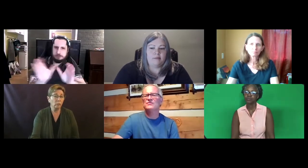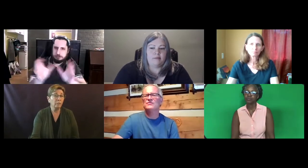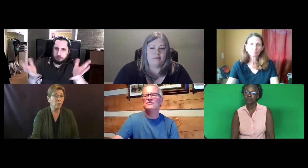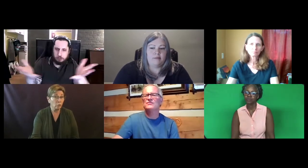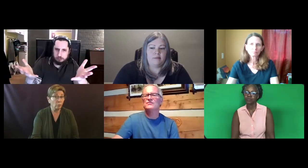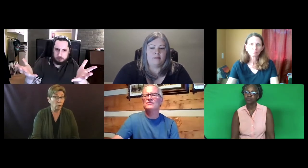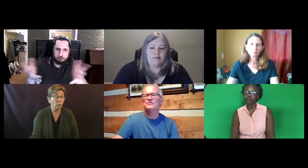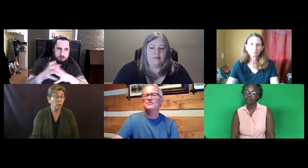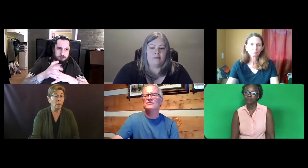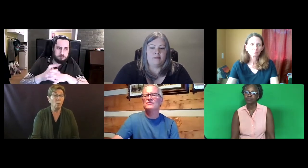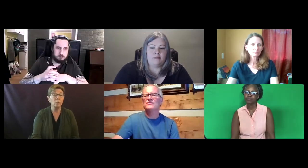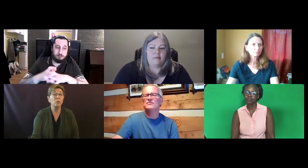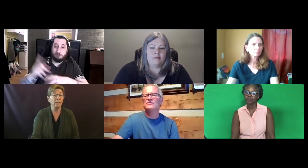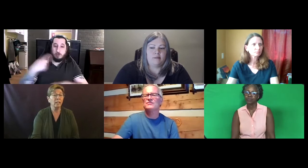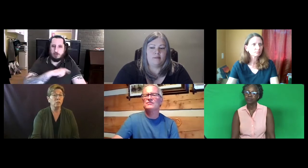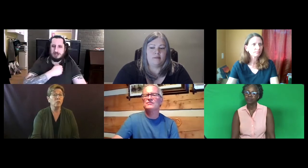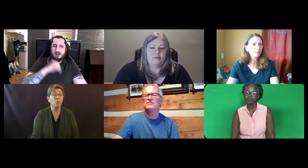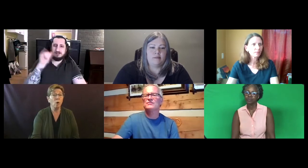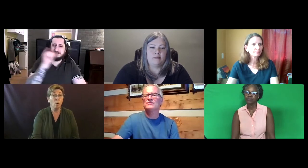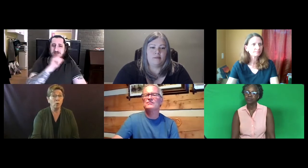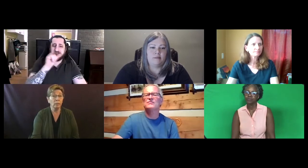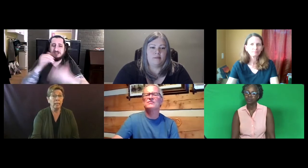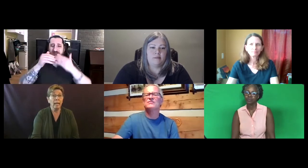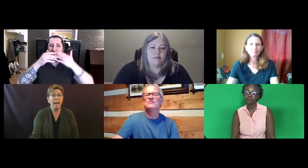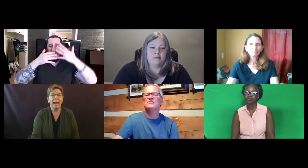If you're an interpreter what certifications do you hold?